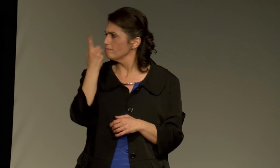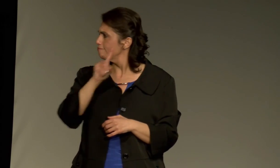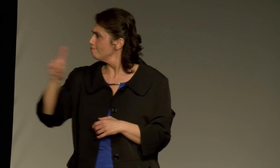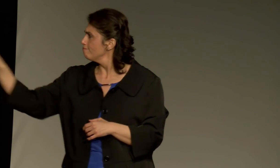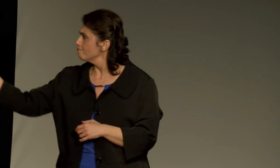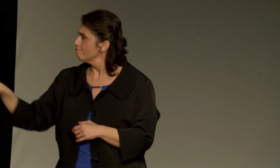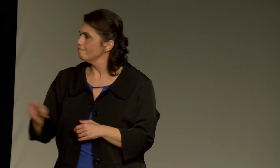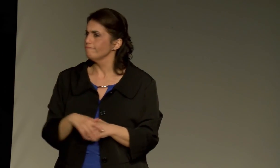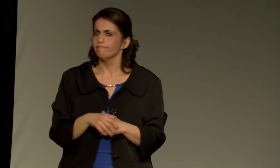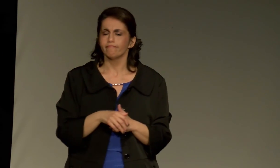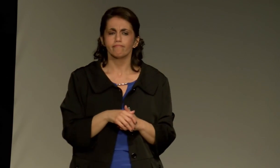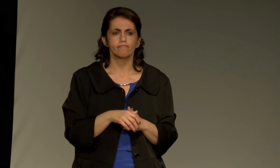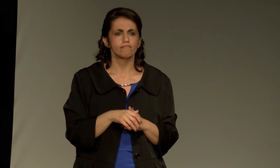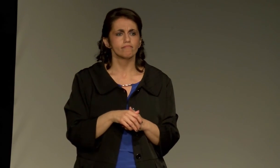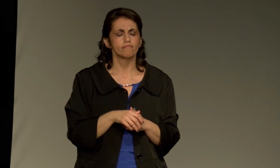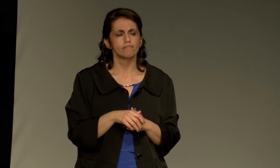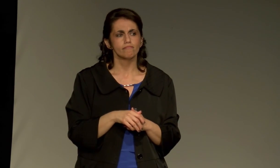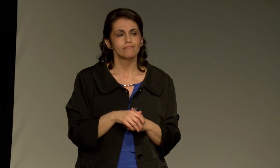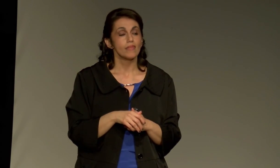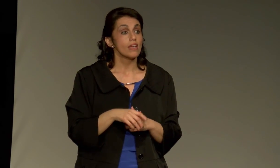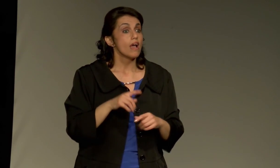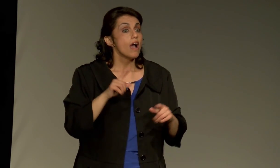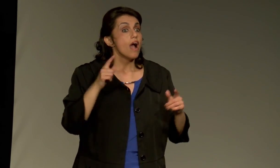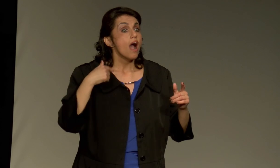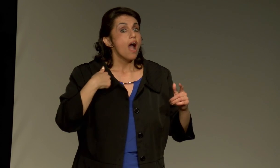And they said, that they went to this restaurant and left.